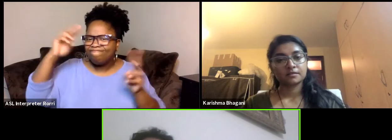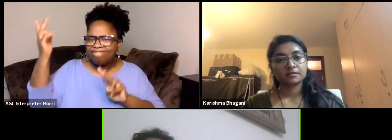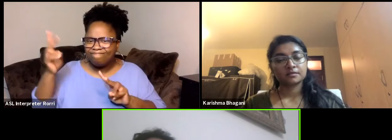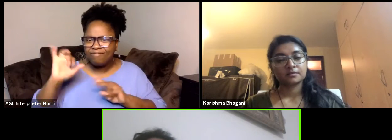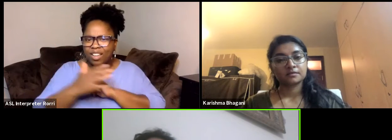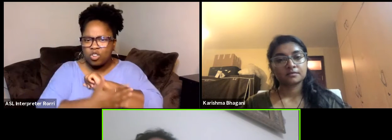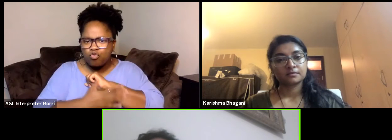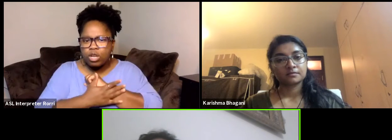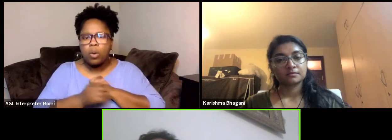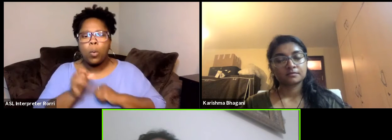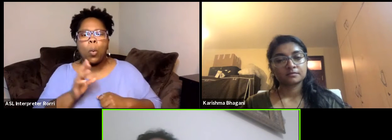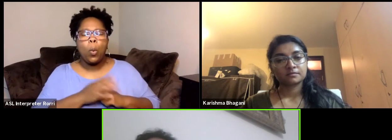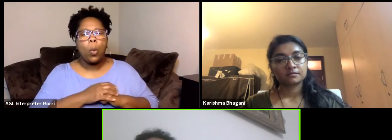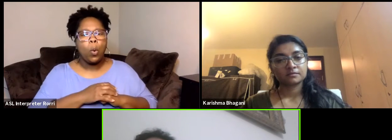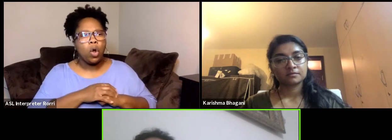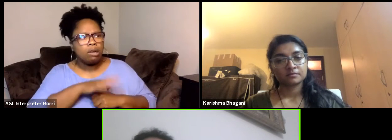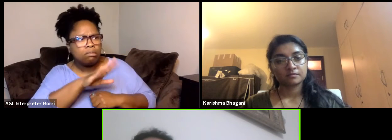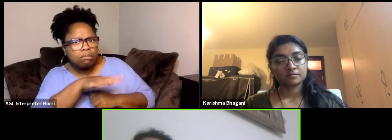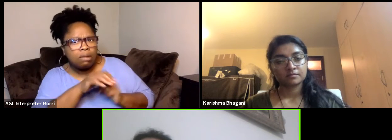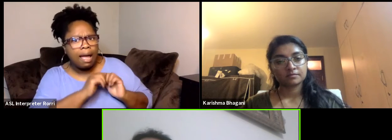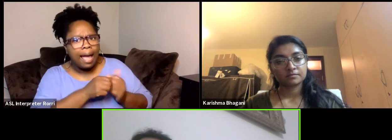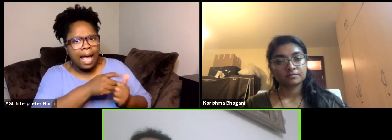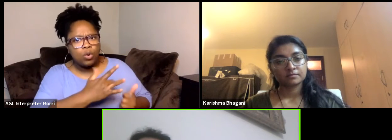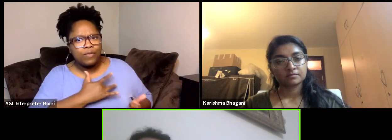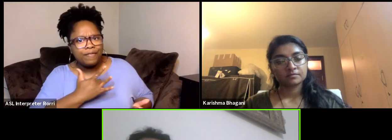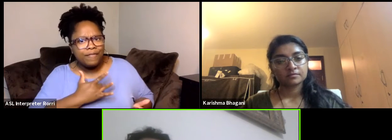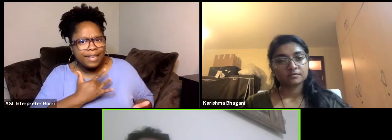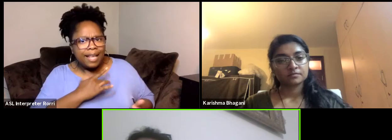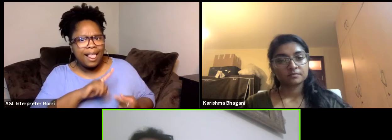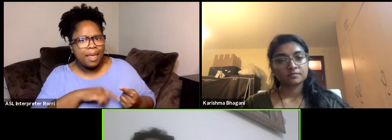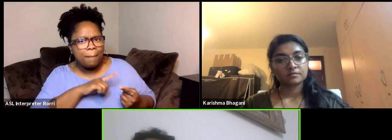how do you feel about the education or the...